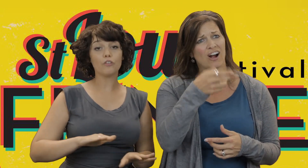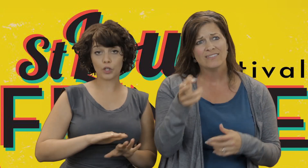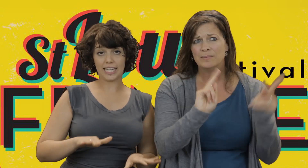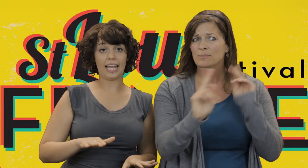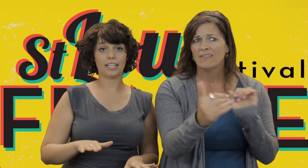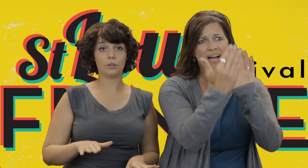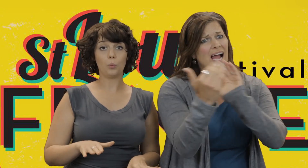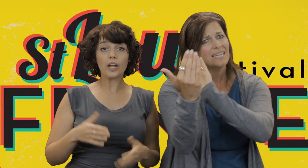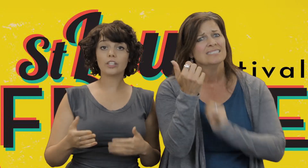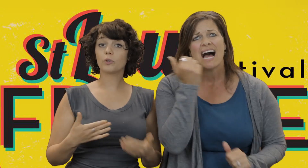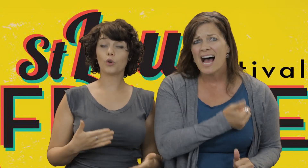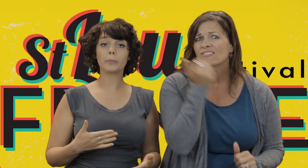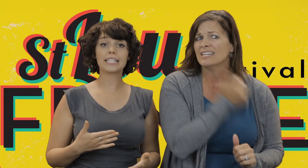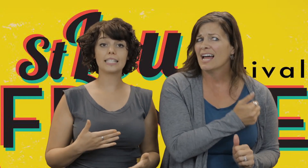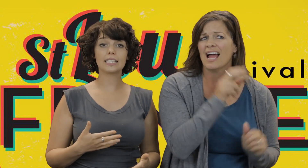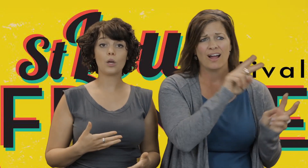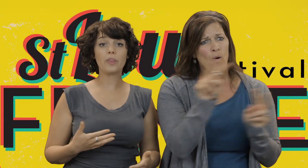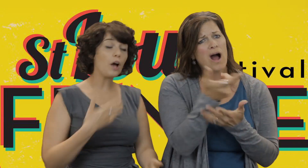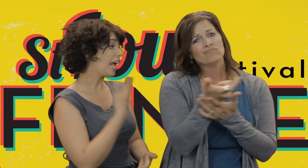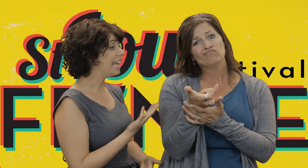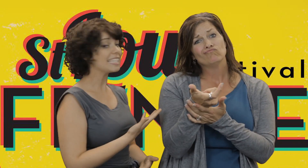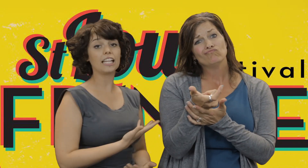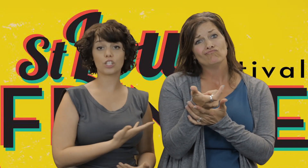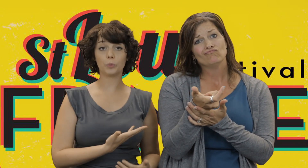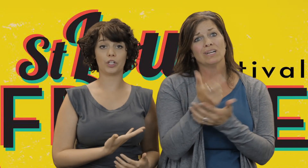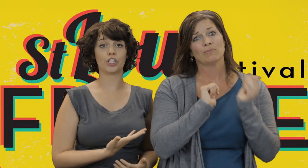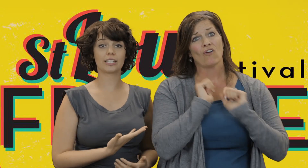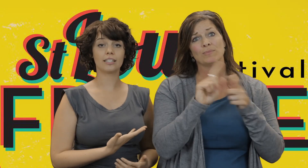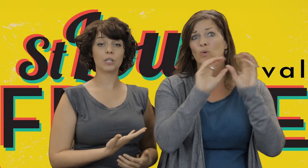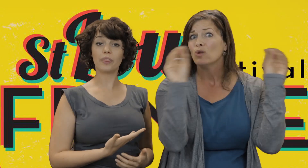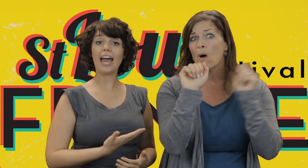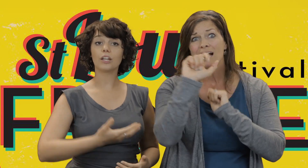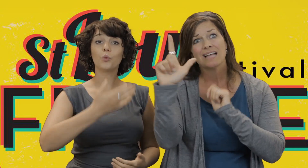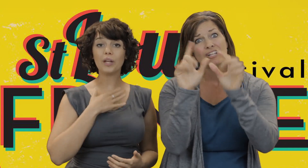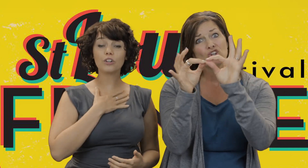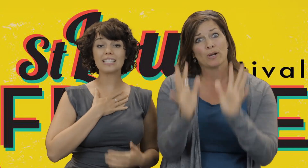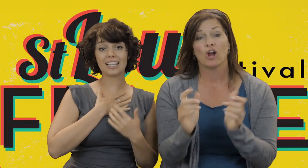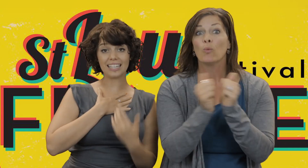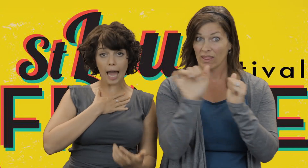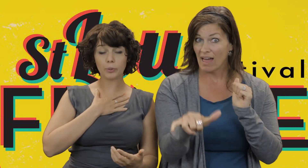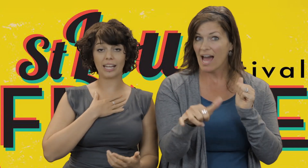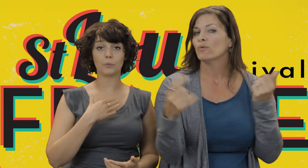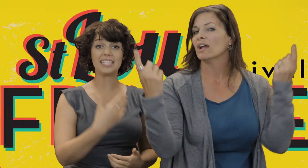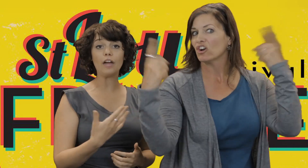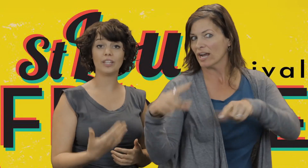everyday - watching performances without ASL interpreters. With that, we agreed to collaborate with DEAF Inc.